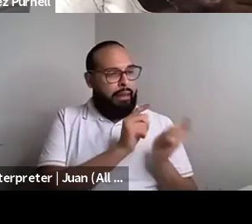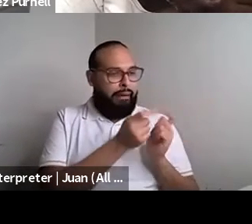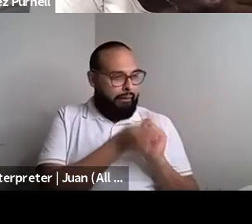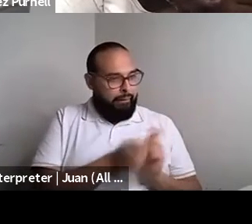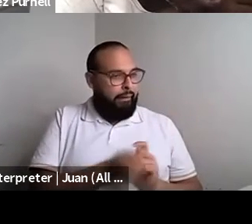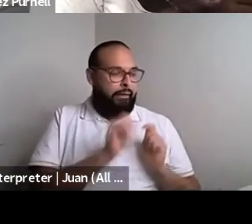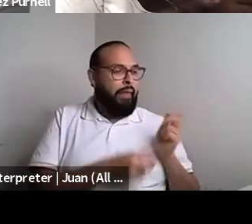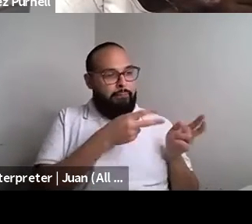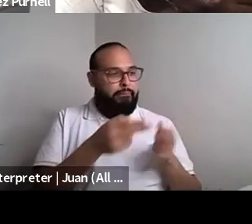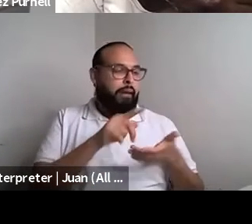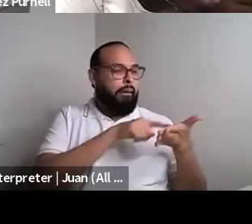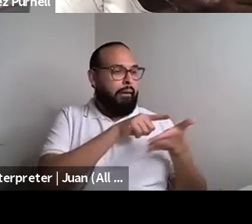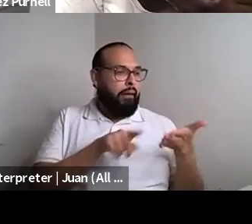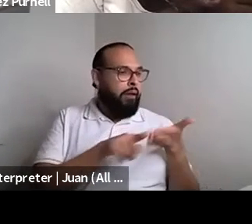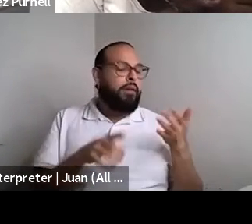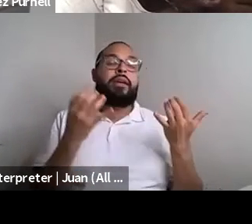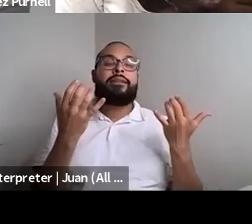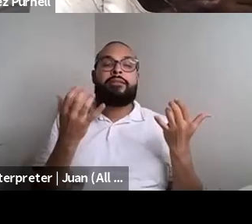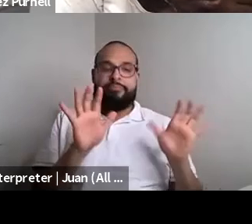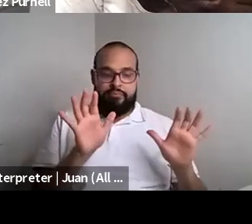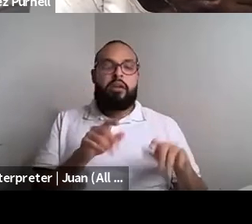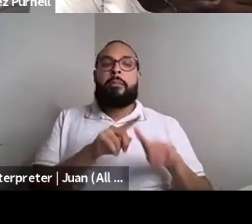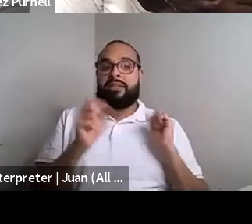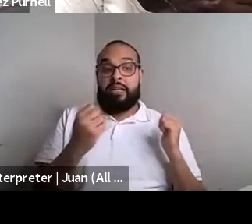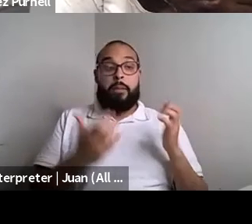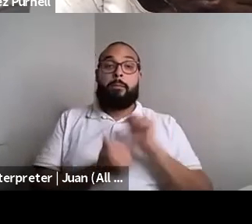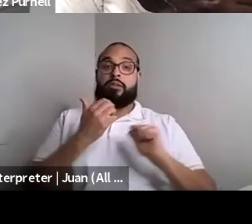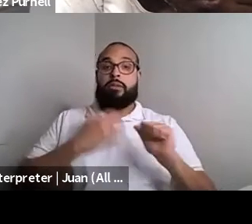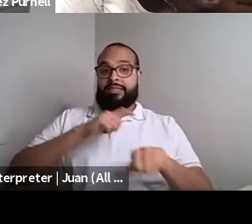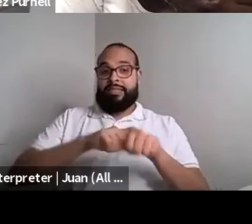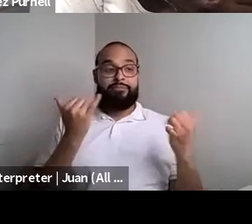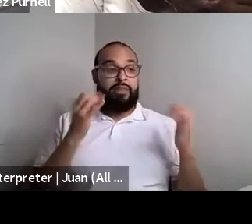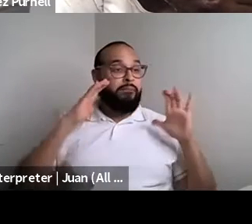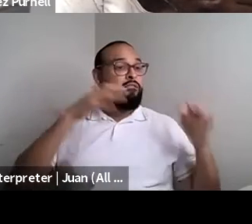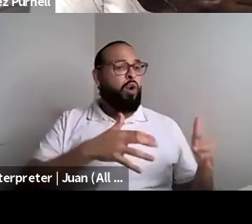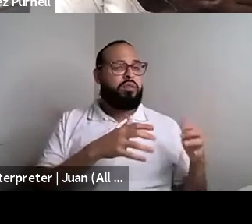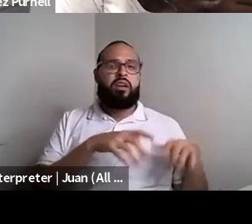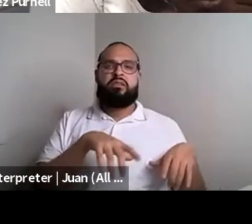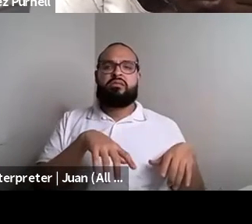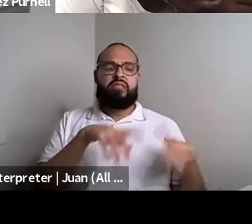Nahshon Anderson: But now my actual memoir, which is being edited by professional development editor and everything.